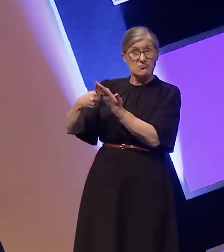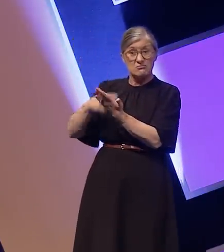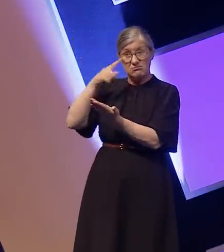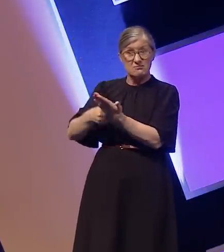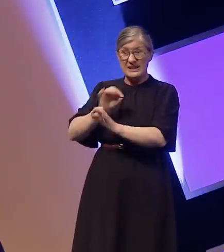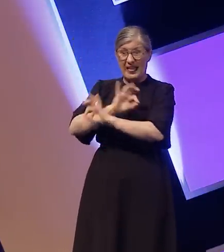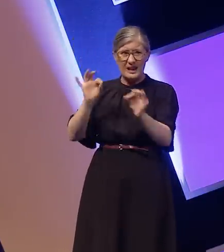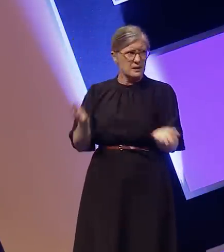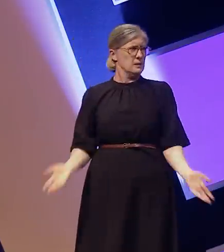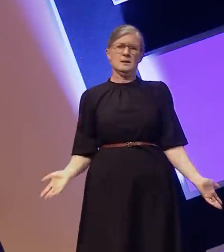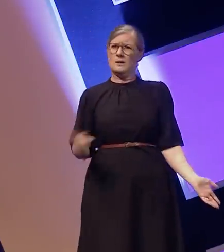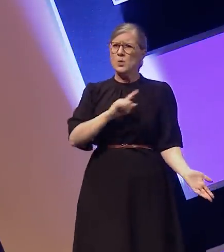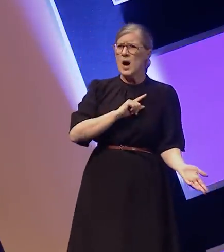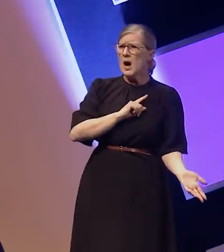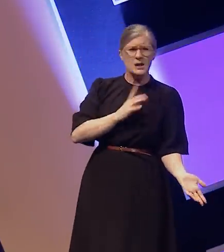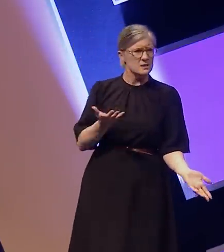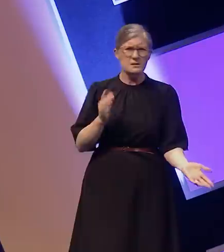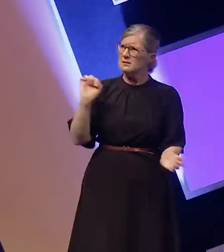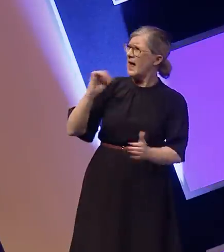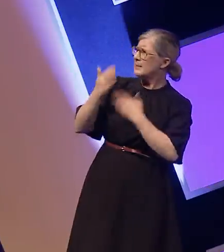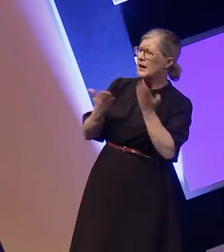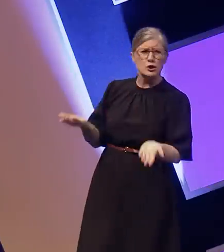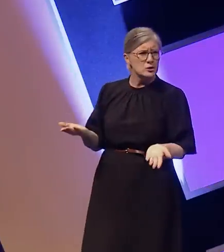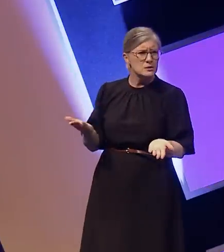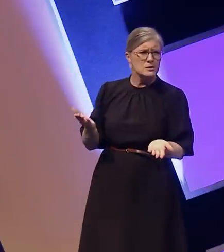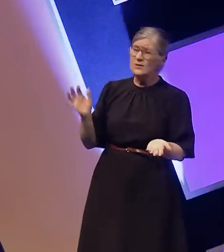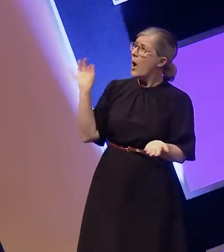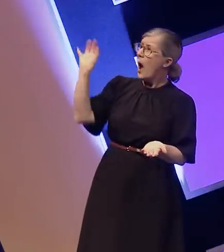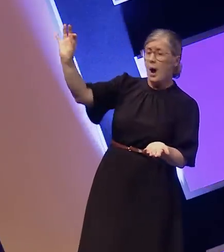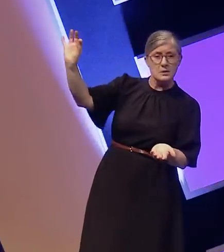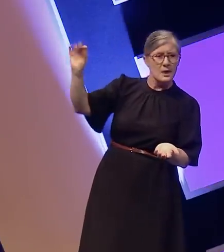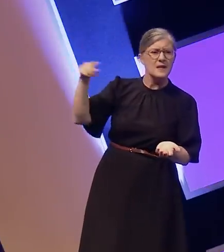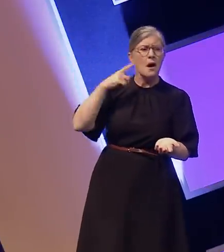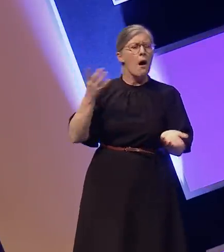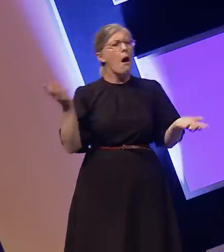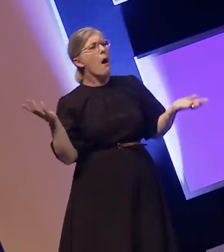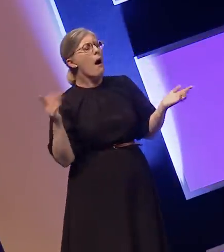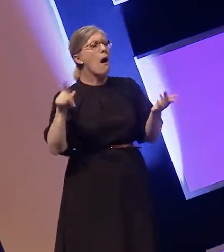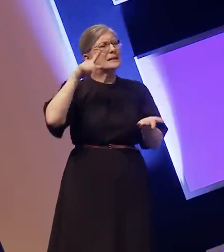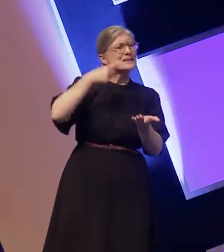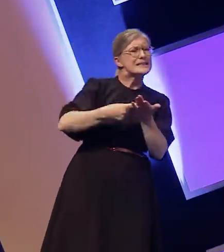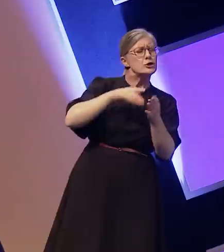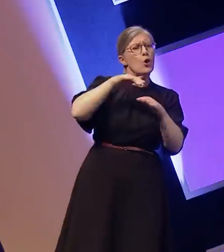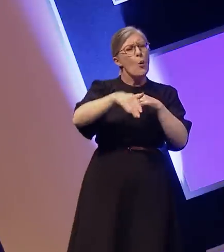What's the explanation for this? When questioned Ofcom's response was that decisions on regulation are